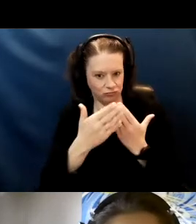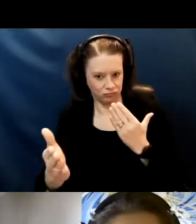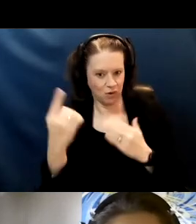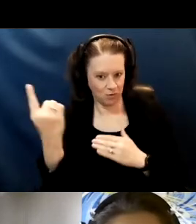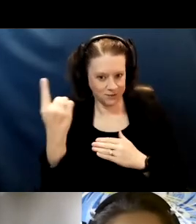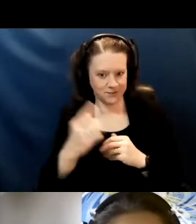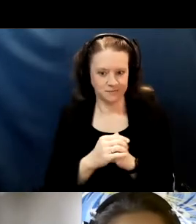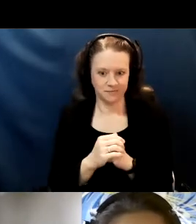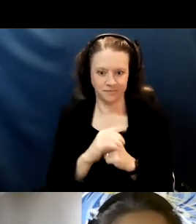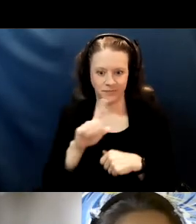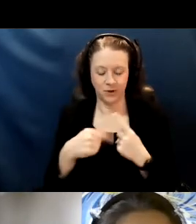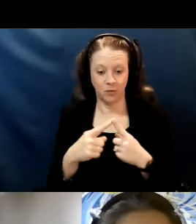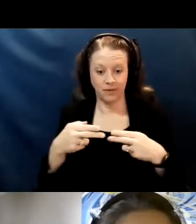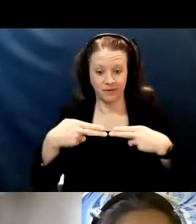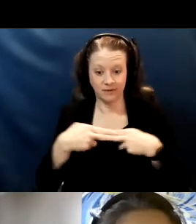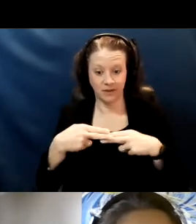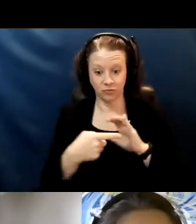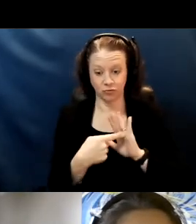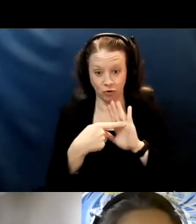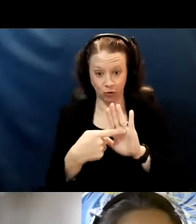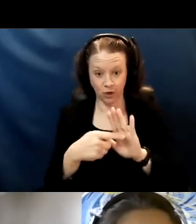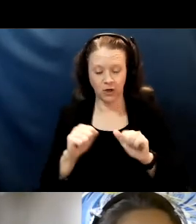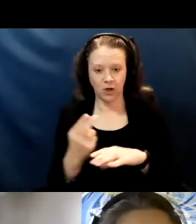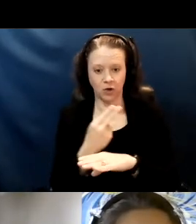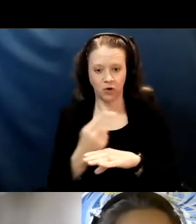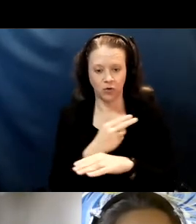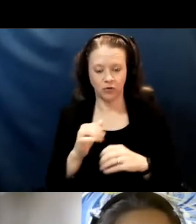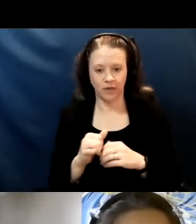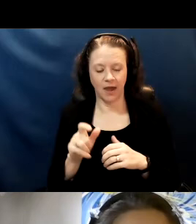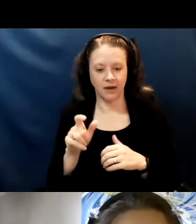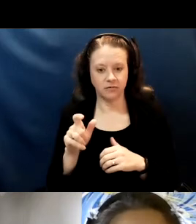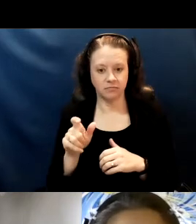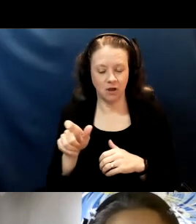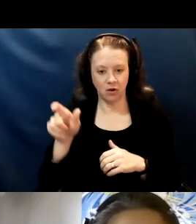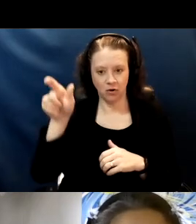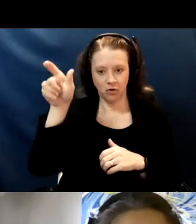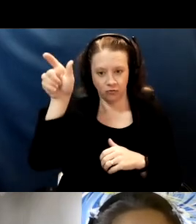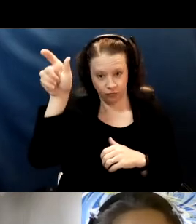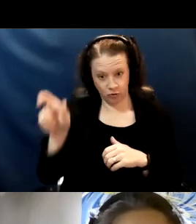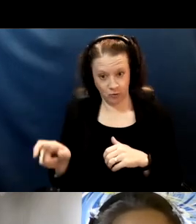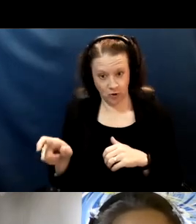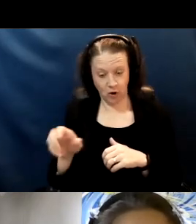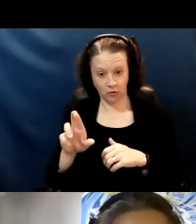When the slides are showing, you can use the vertical bar on the right of the slide to make the interpreter